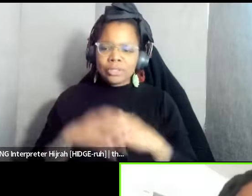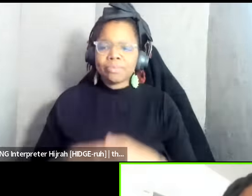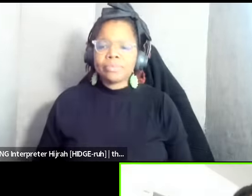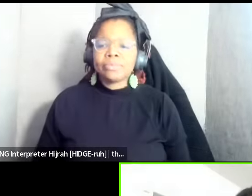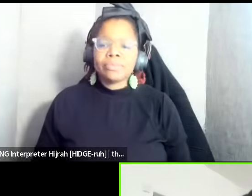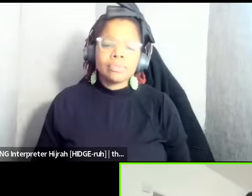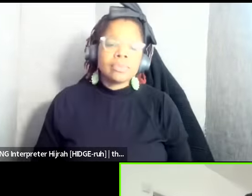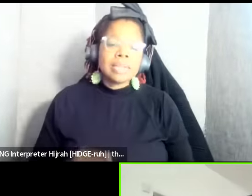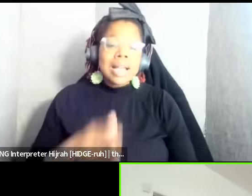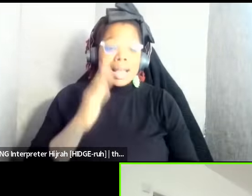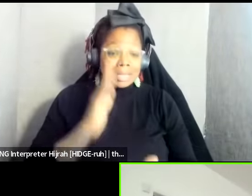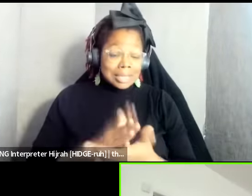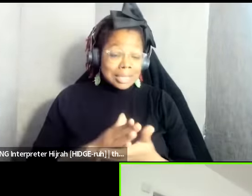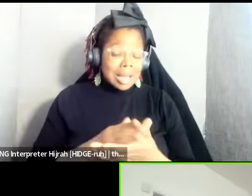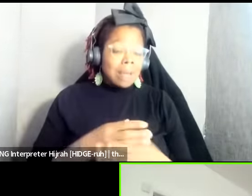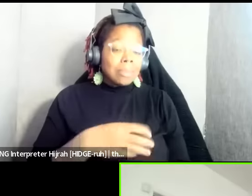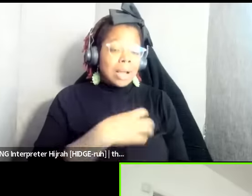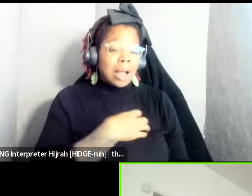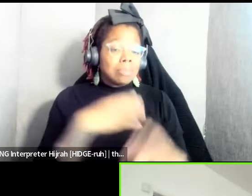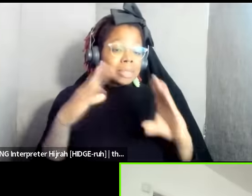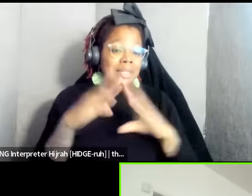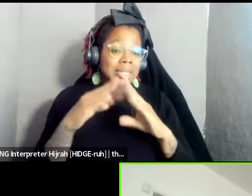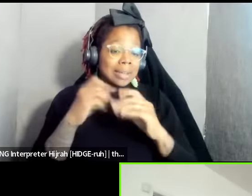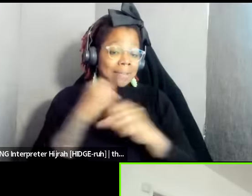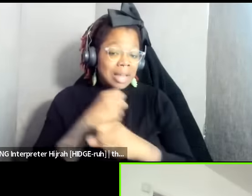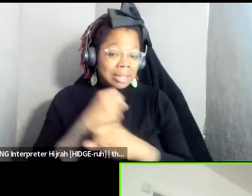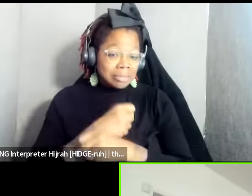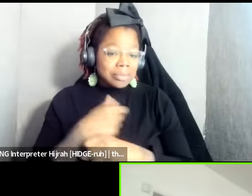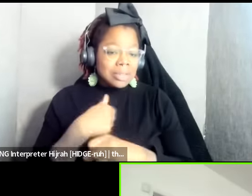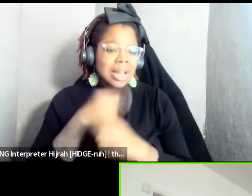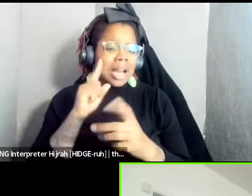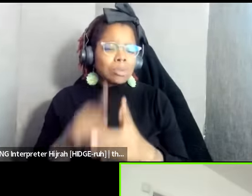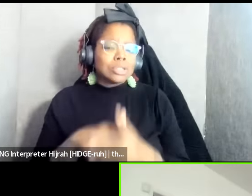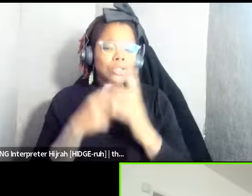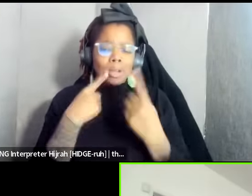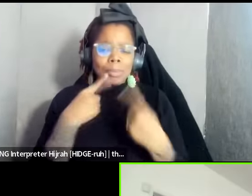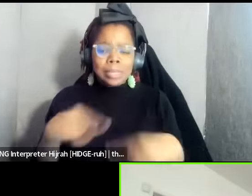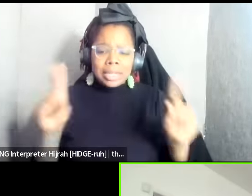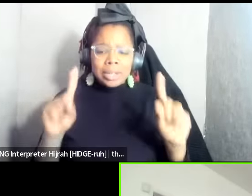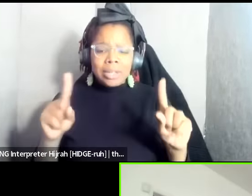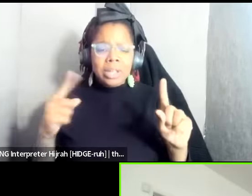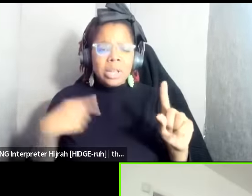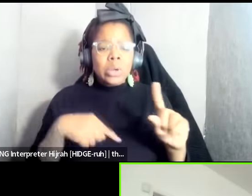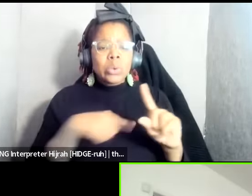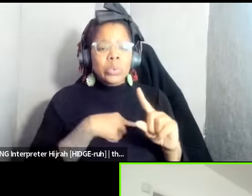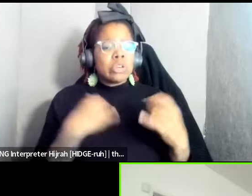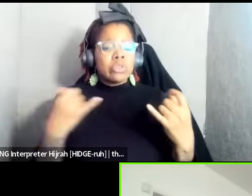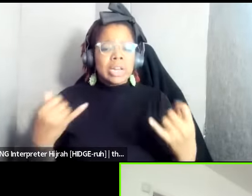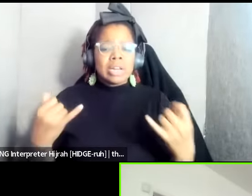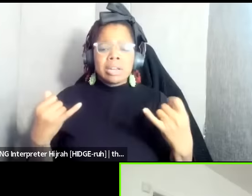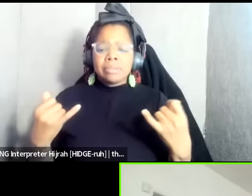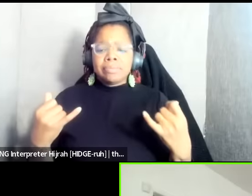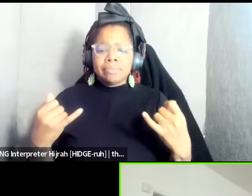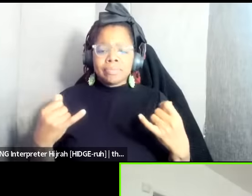fight I think um I'll start by saying that we're in a phase right now and I believe it's you know